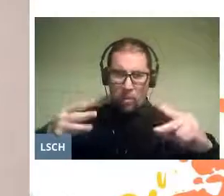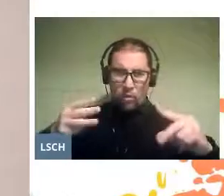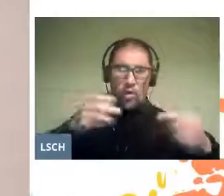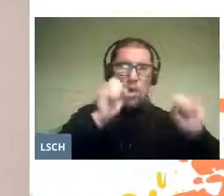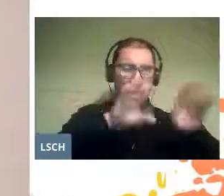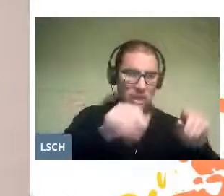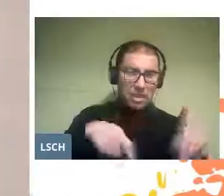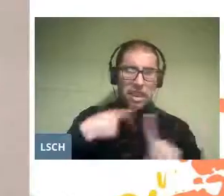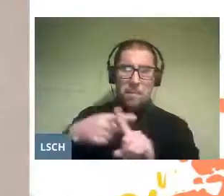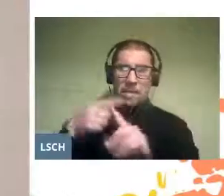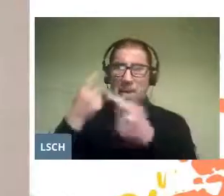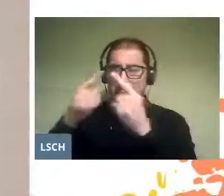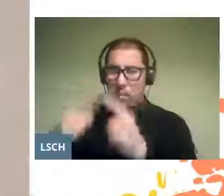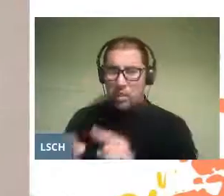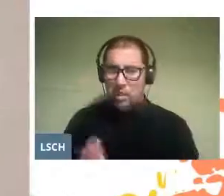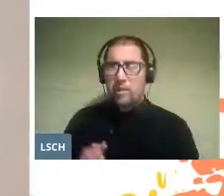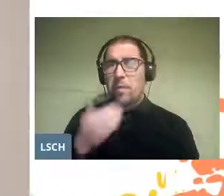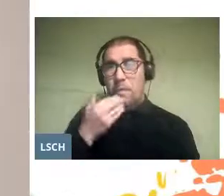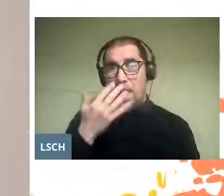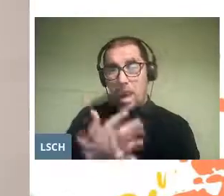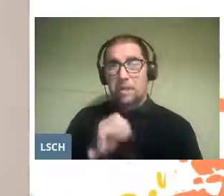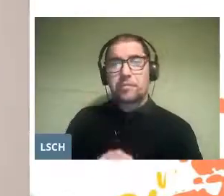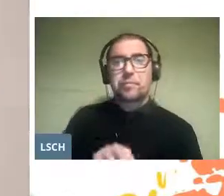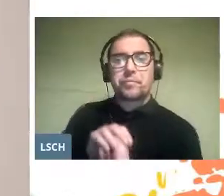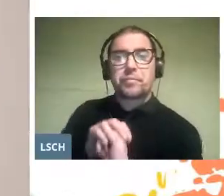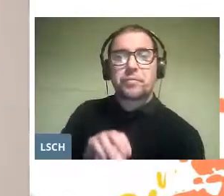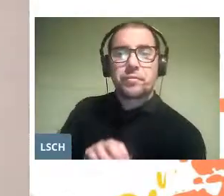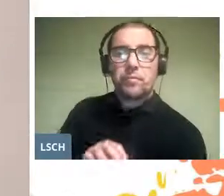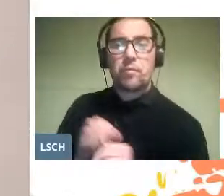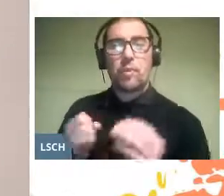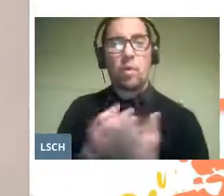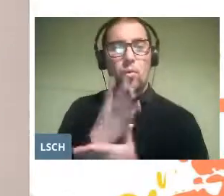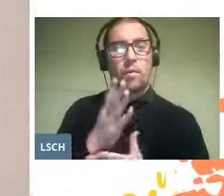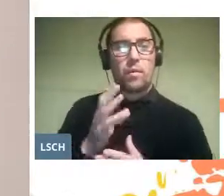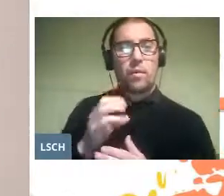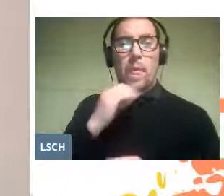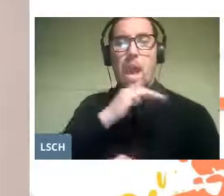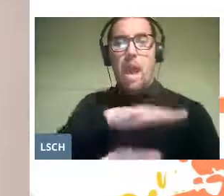In parallel we must also mention a new field of exploration